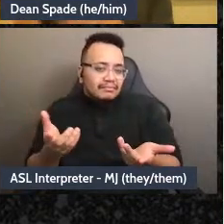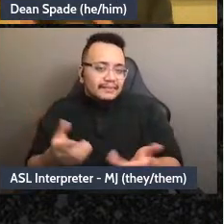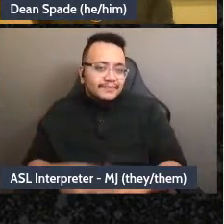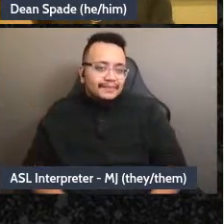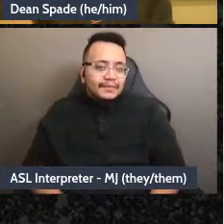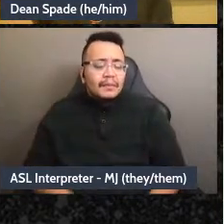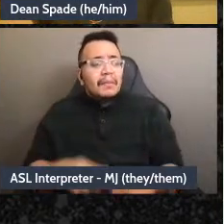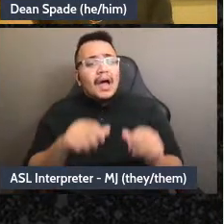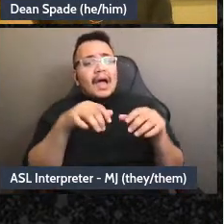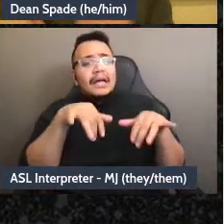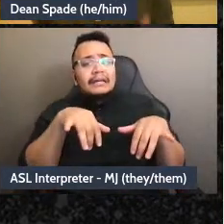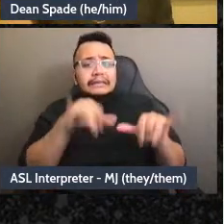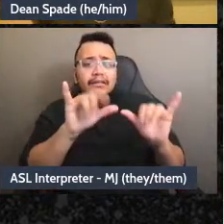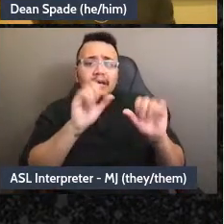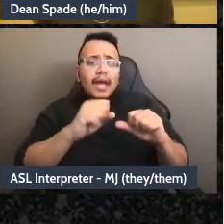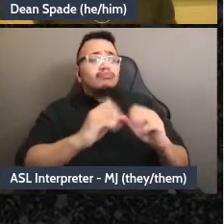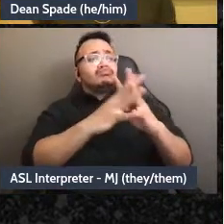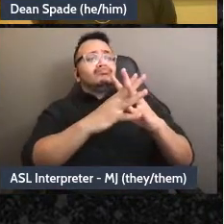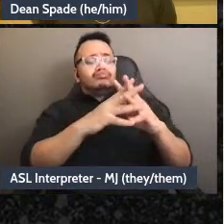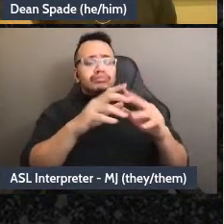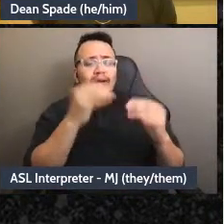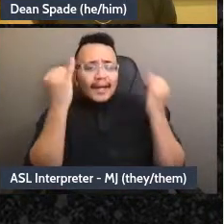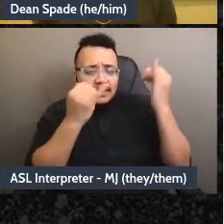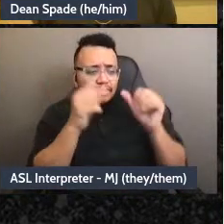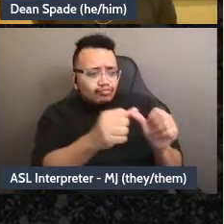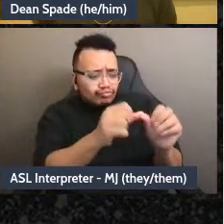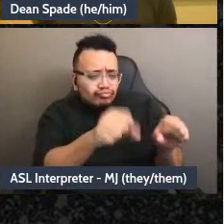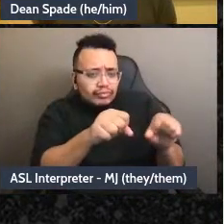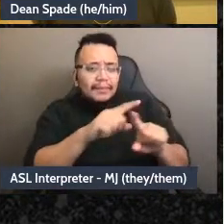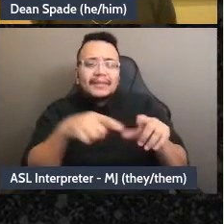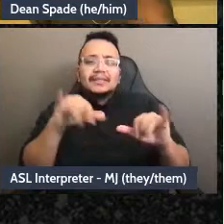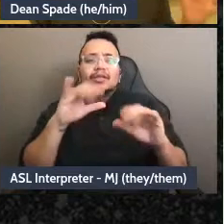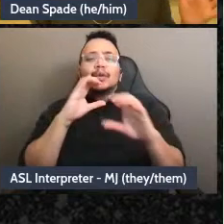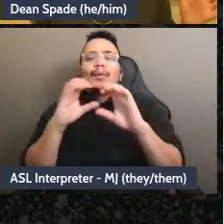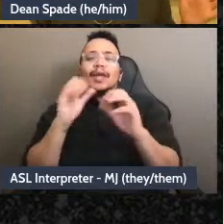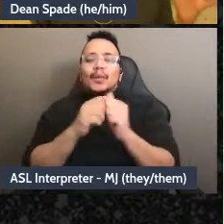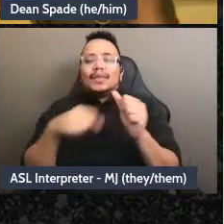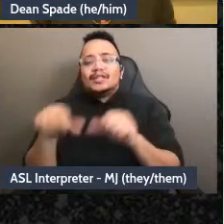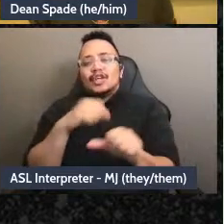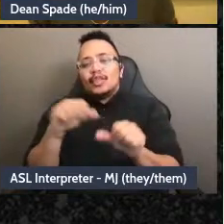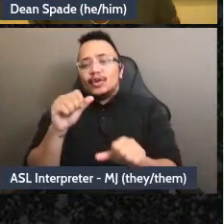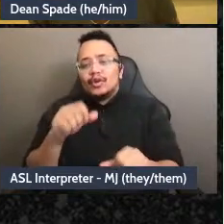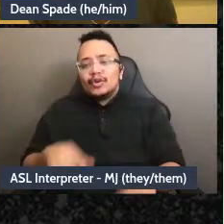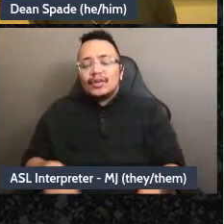everybody having to decide everything together, it's a matter of like efficiency and transparency